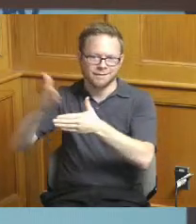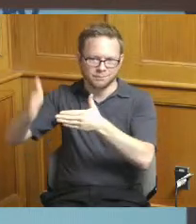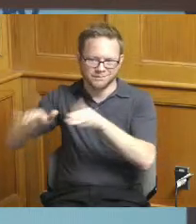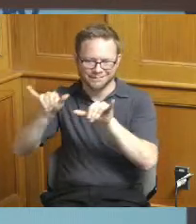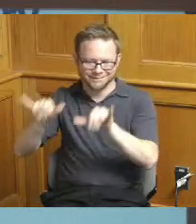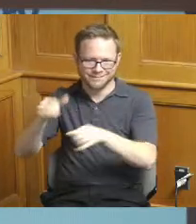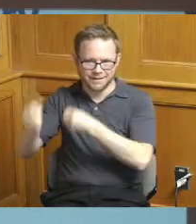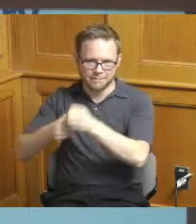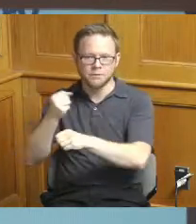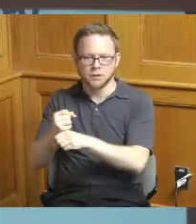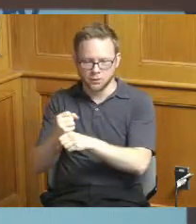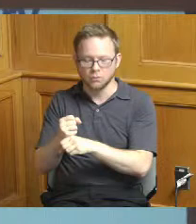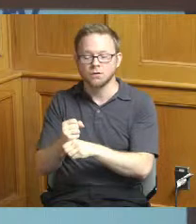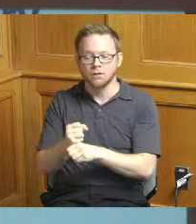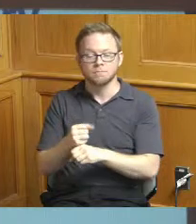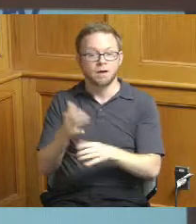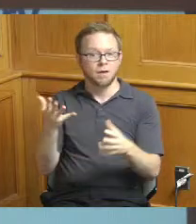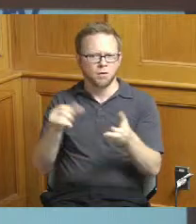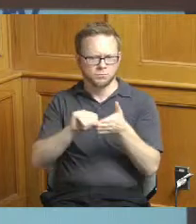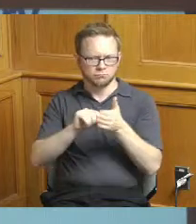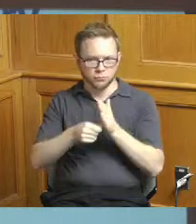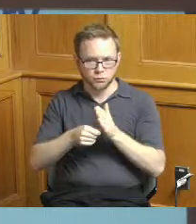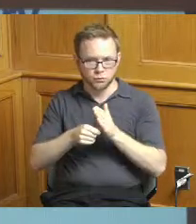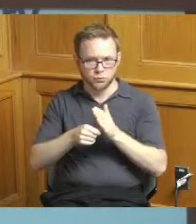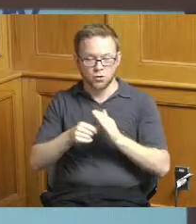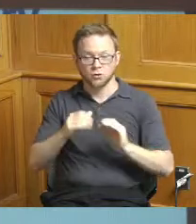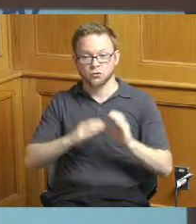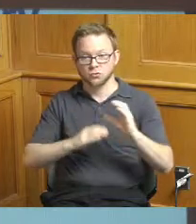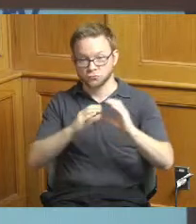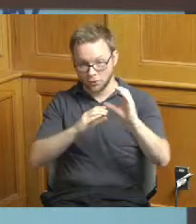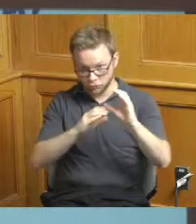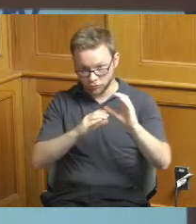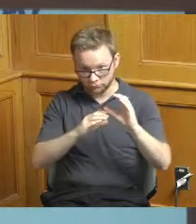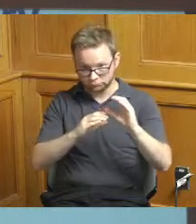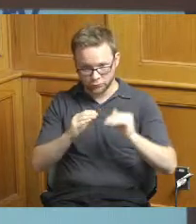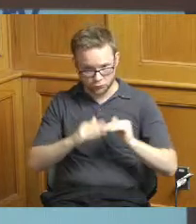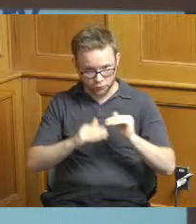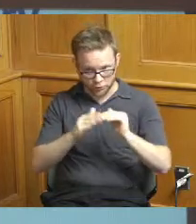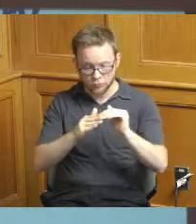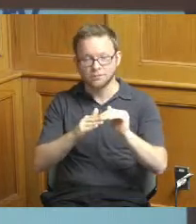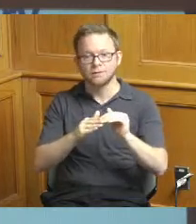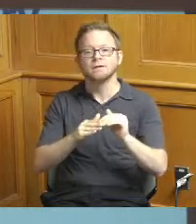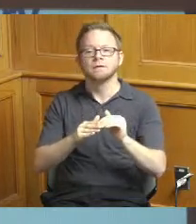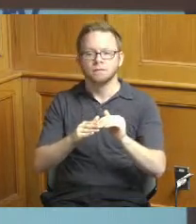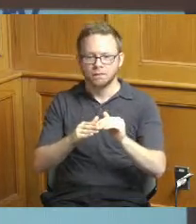I wanted to talk about our construction allowances so we have our wastewater collection system which